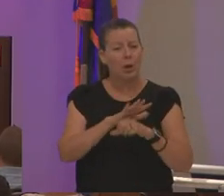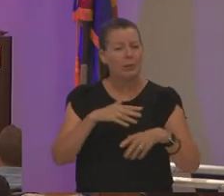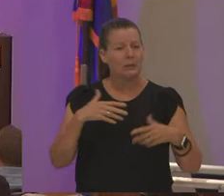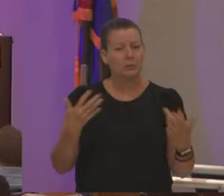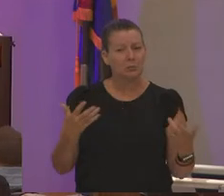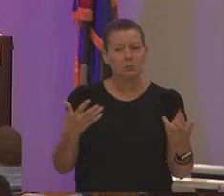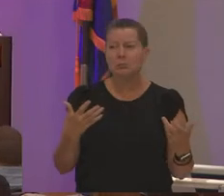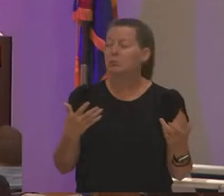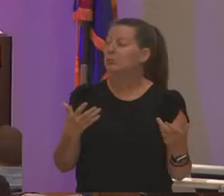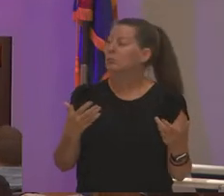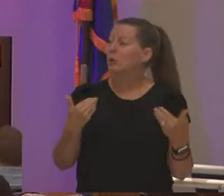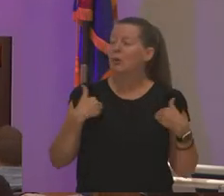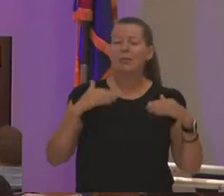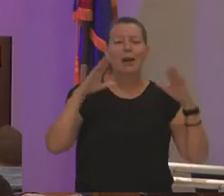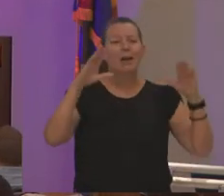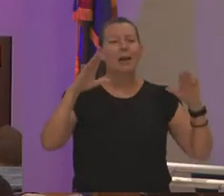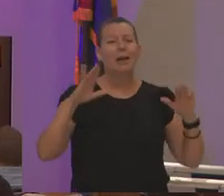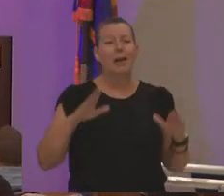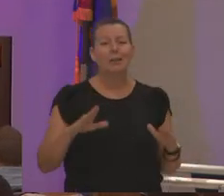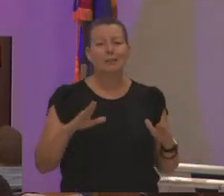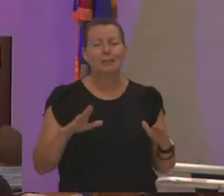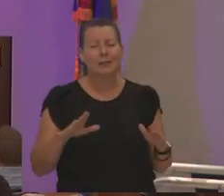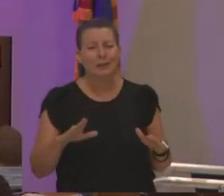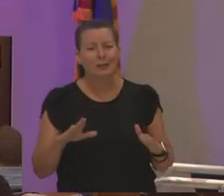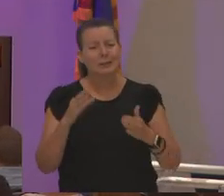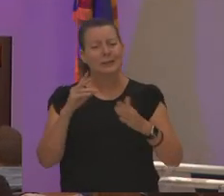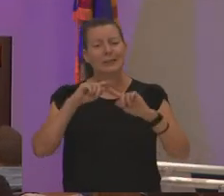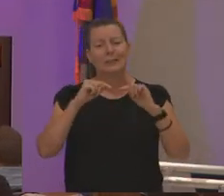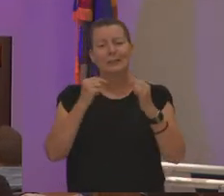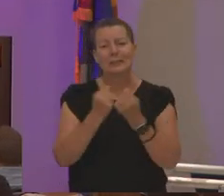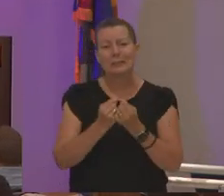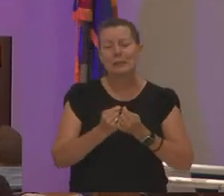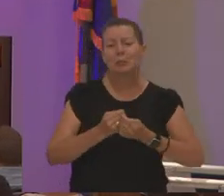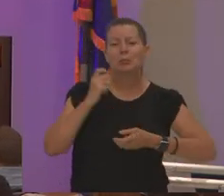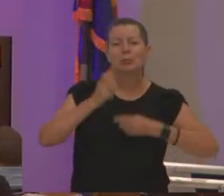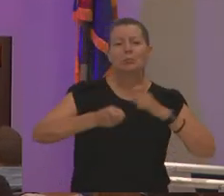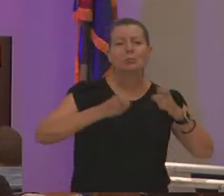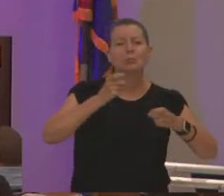we have an excellent philanthropic team from our foundation christoph is here where's kristoff